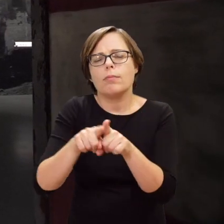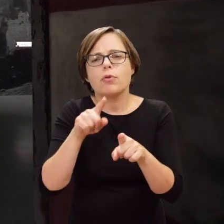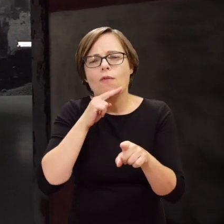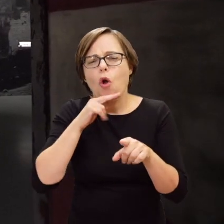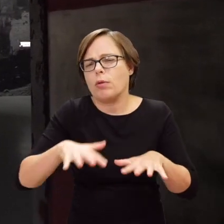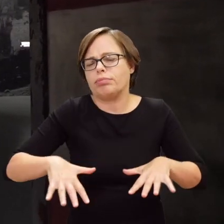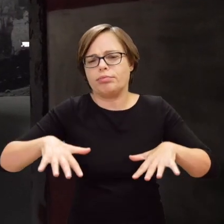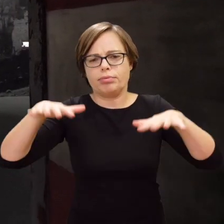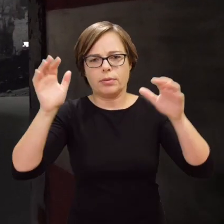Why do we have to die?